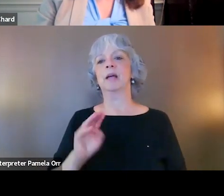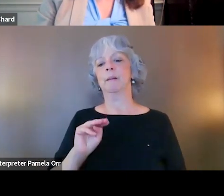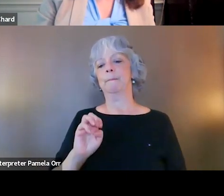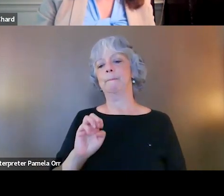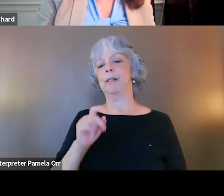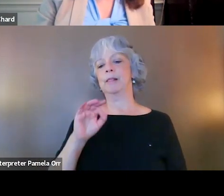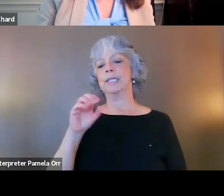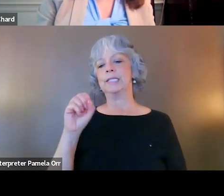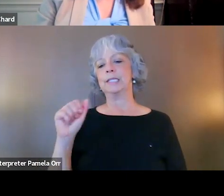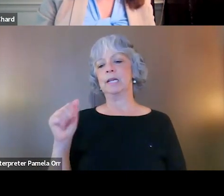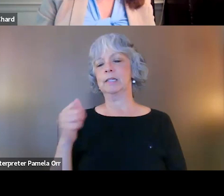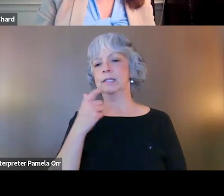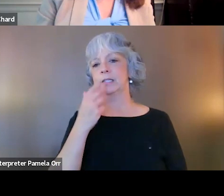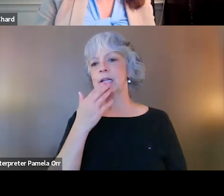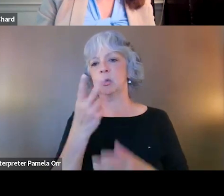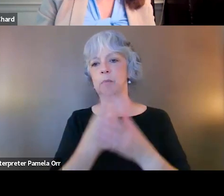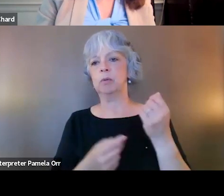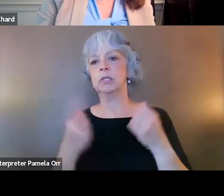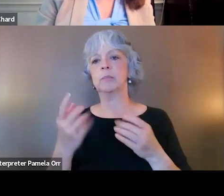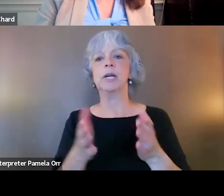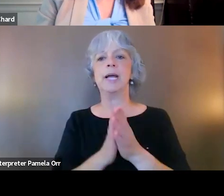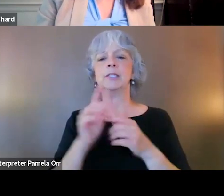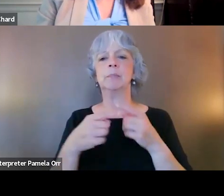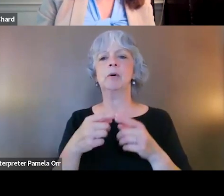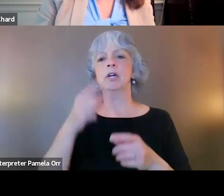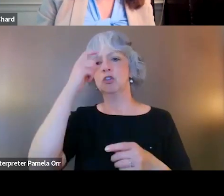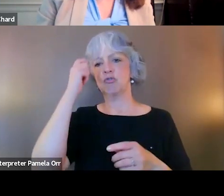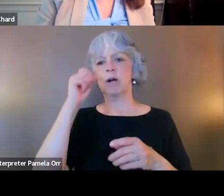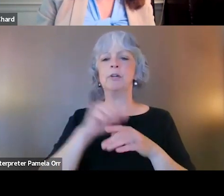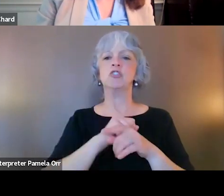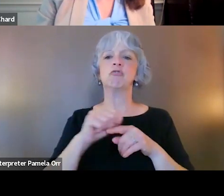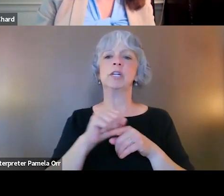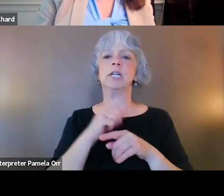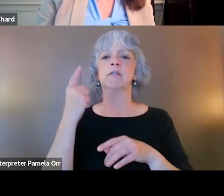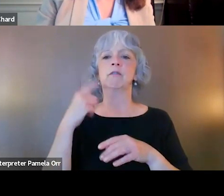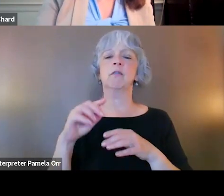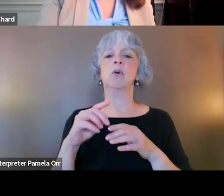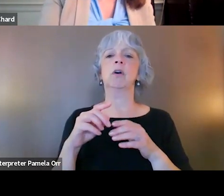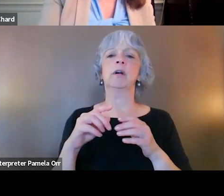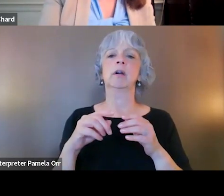And so someone did ask about trauma training for their veteran treatment court team members